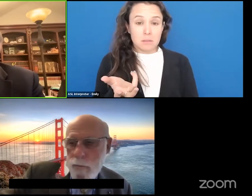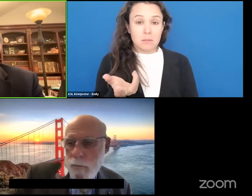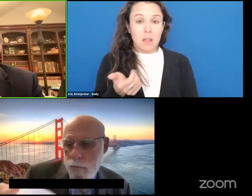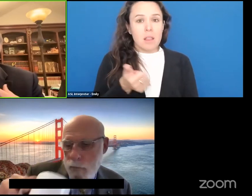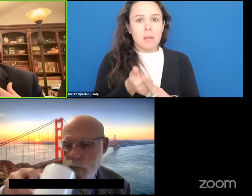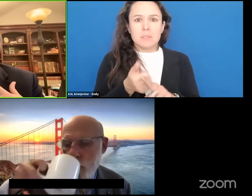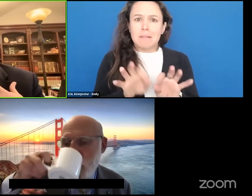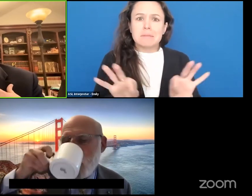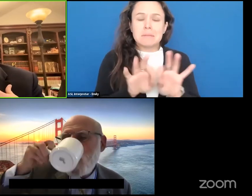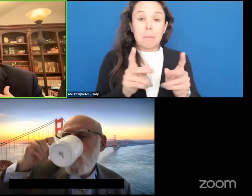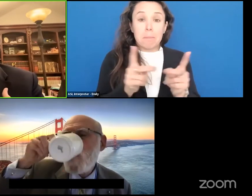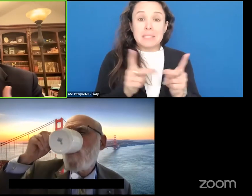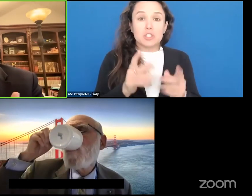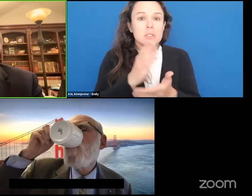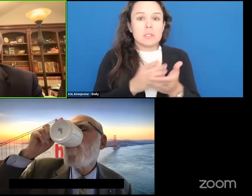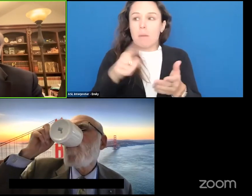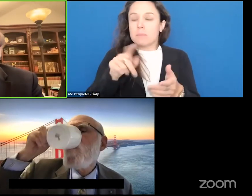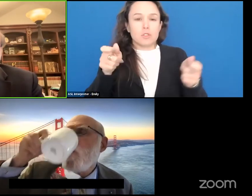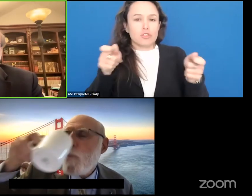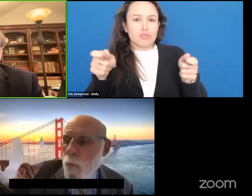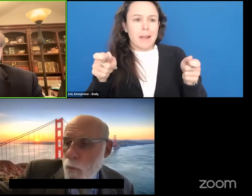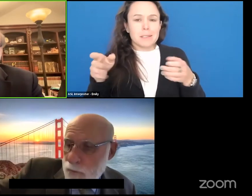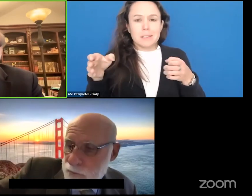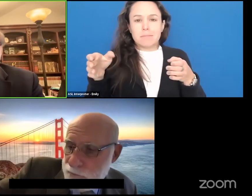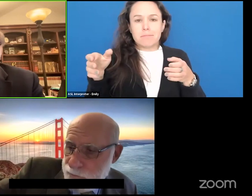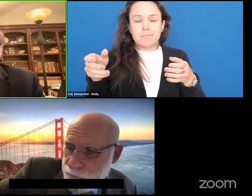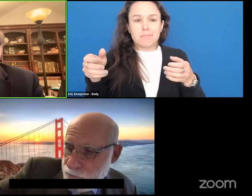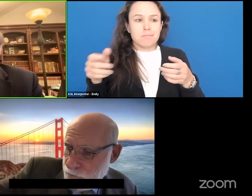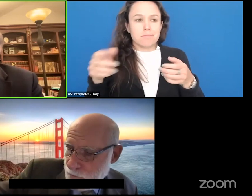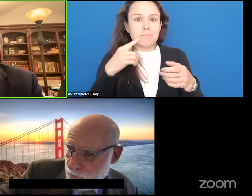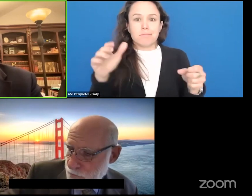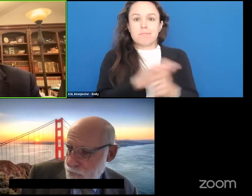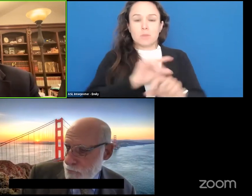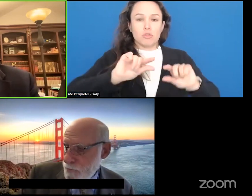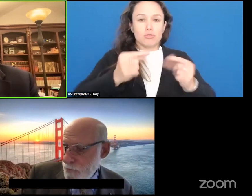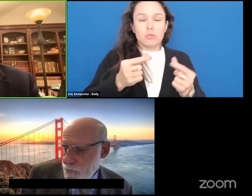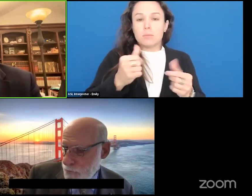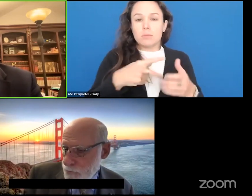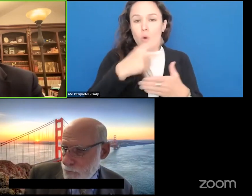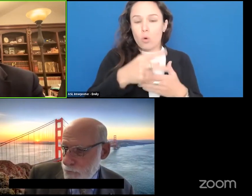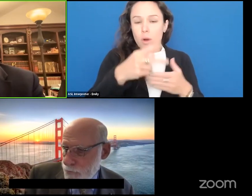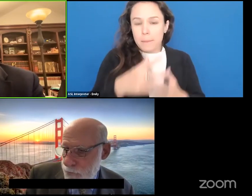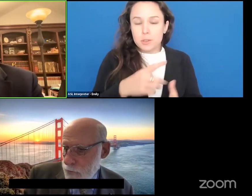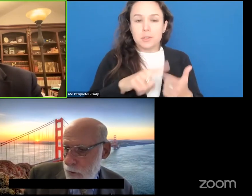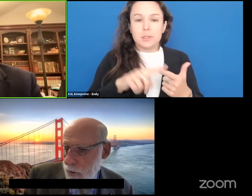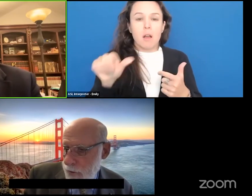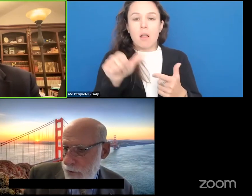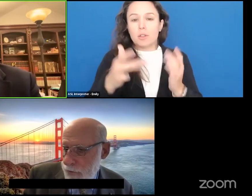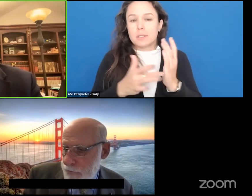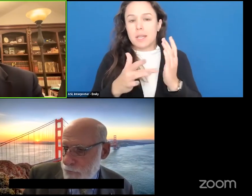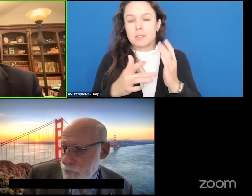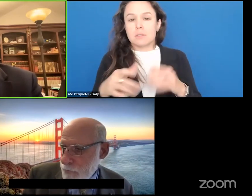of them directing entire groups of programmers, other providing technical support and in universities